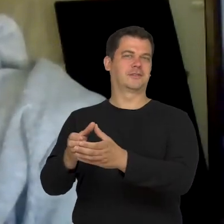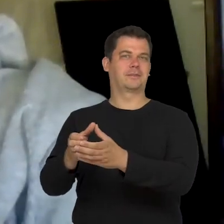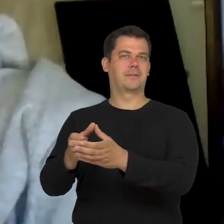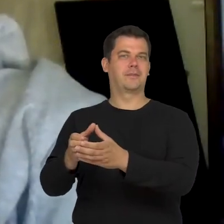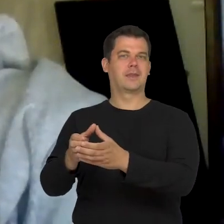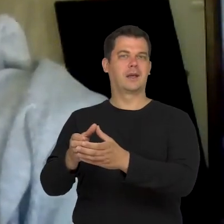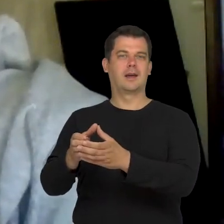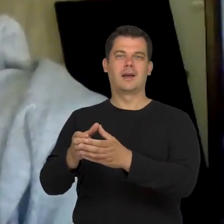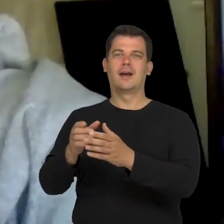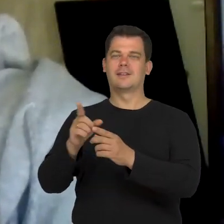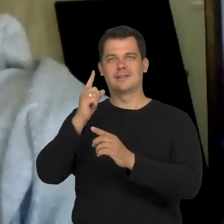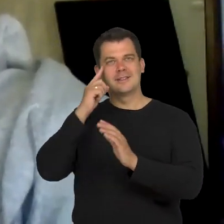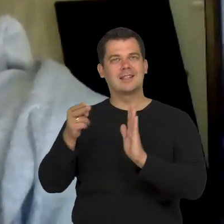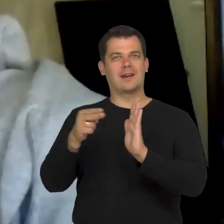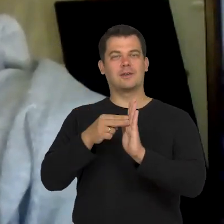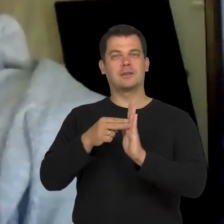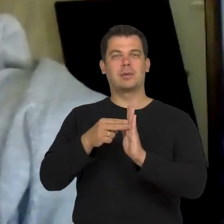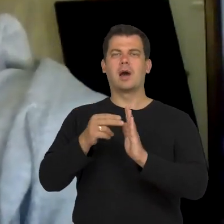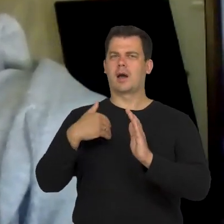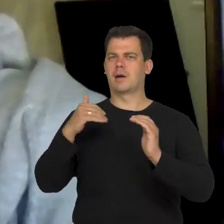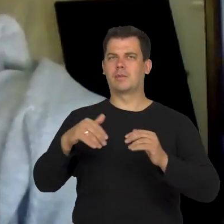But, on the other hand, I must tell you that it all has changed.